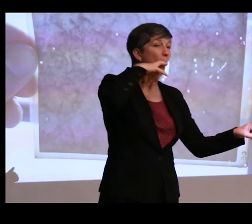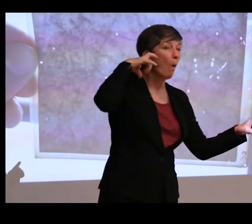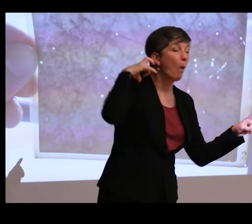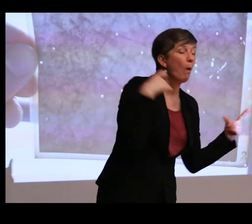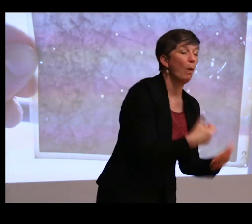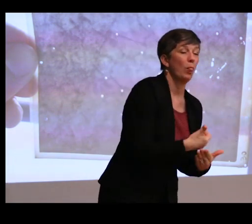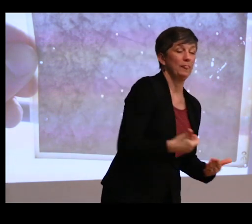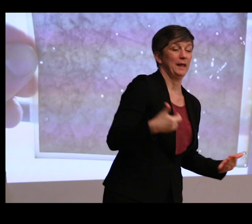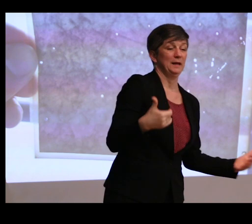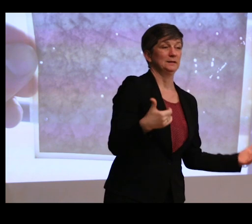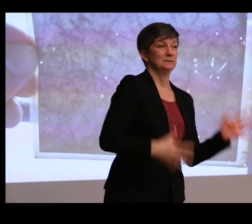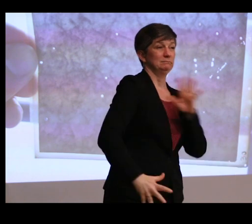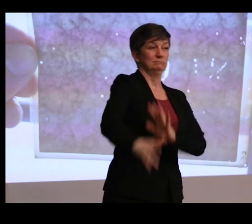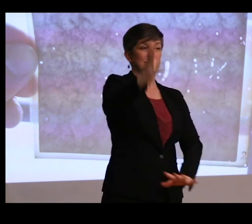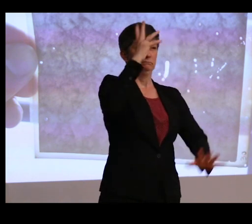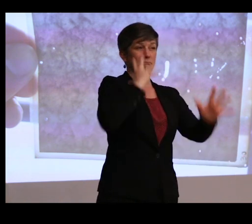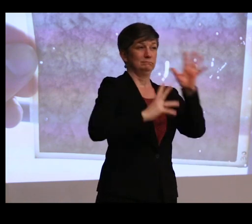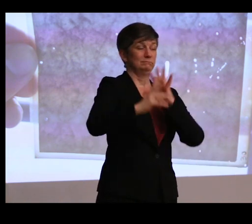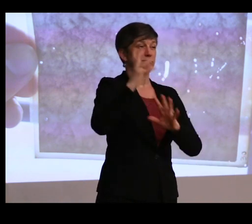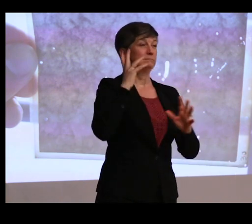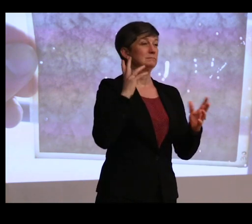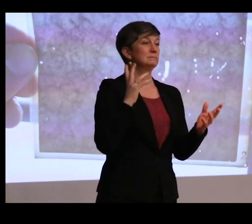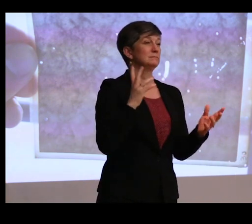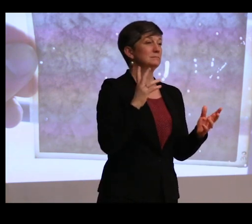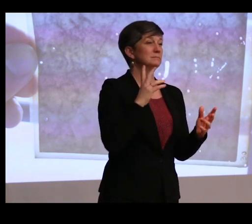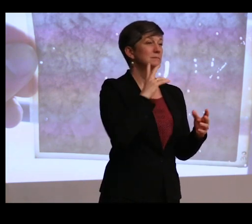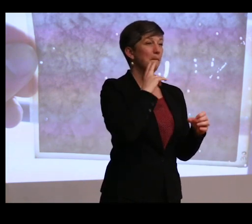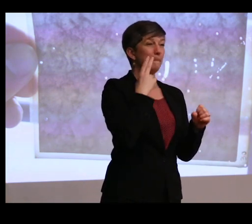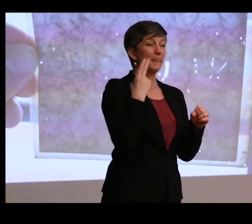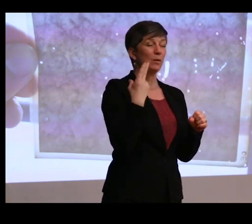I mean, do they see these as history tokens in the way